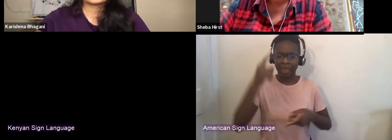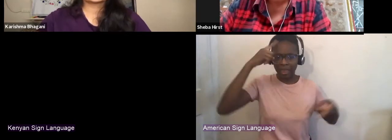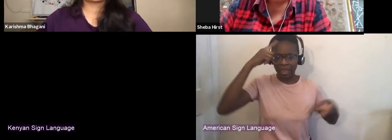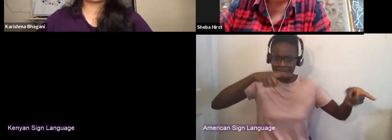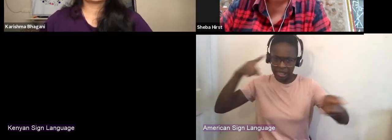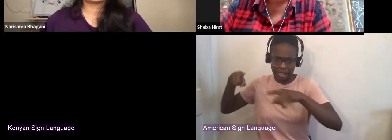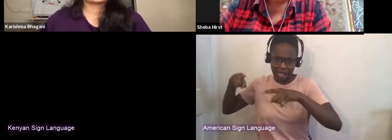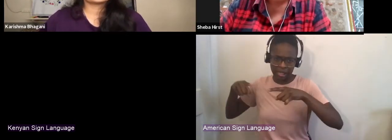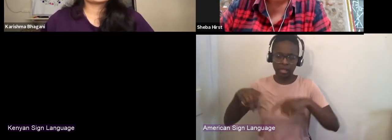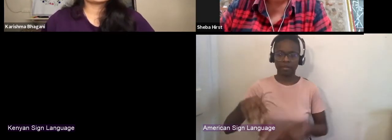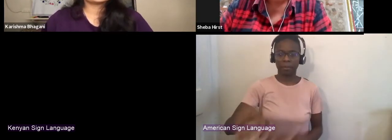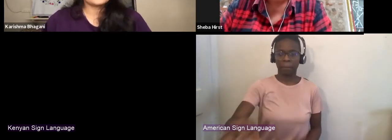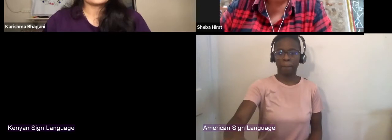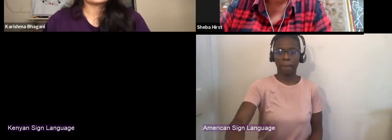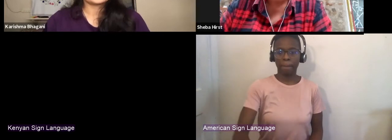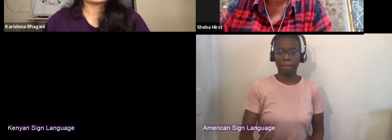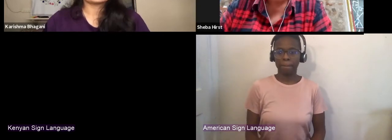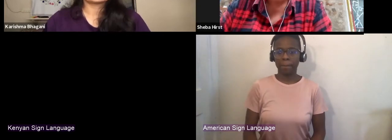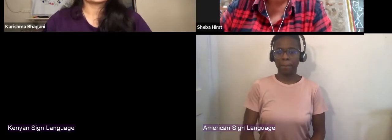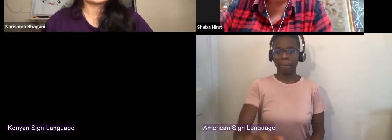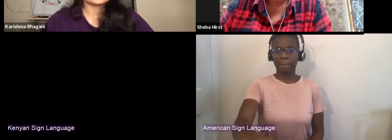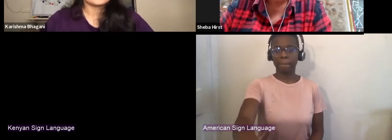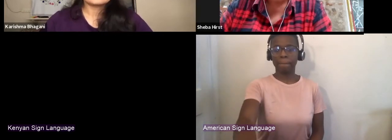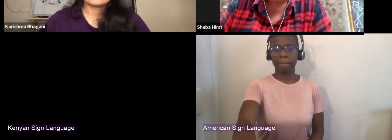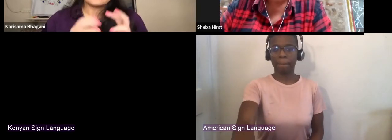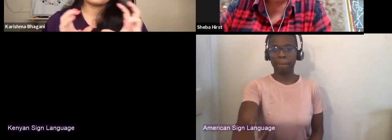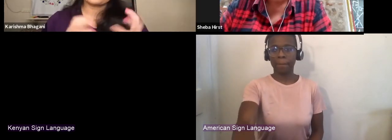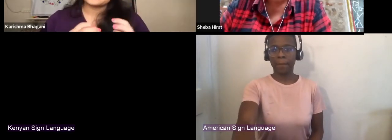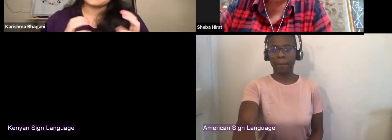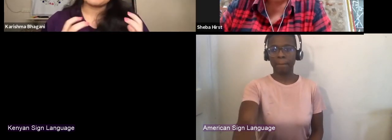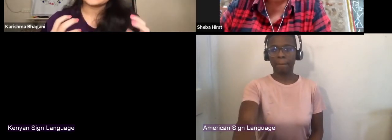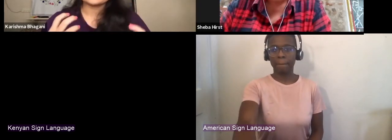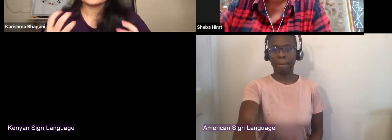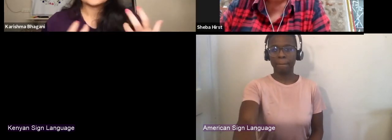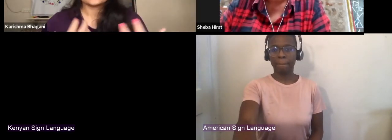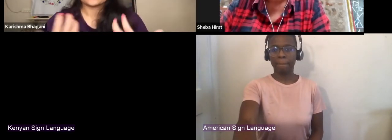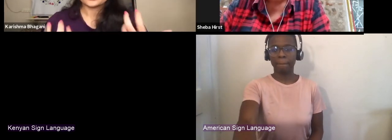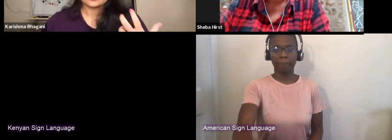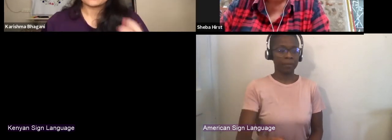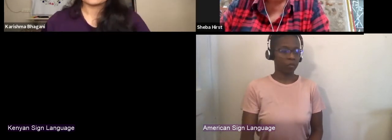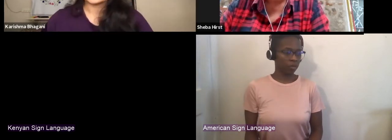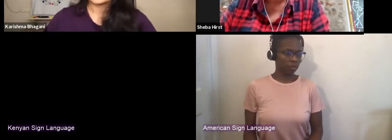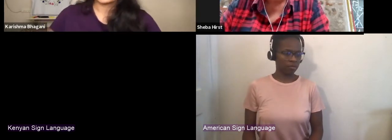That's really? Yeah, I mean, I think that it allows that freedom and flexibility to create our own system